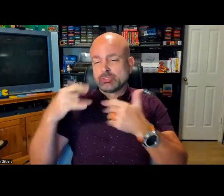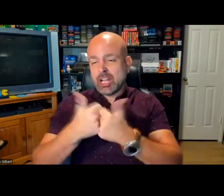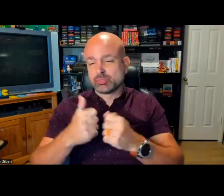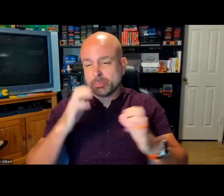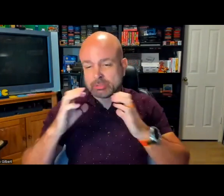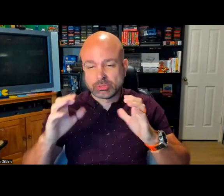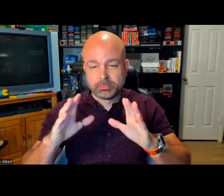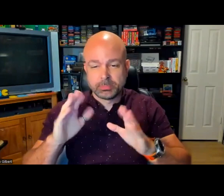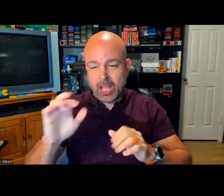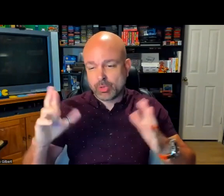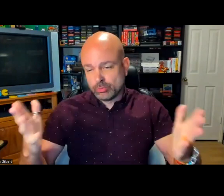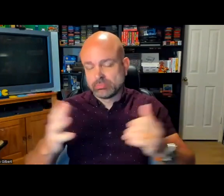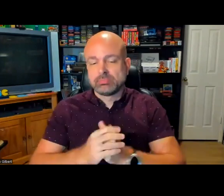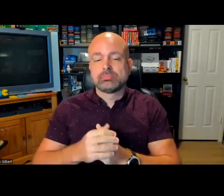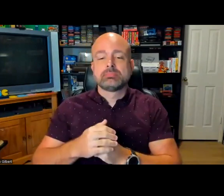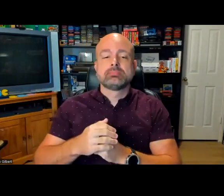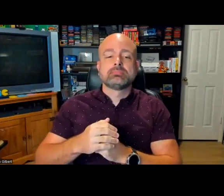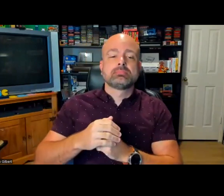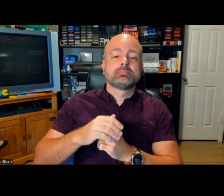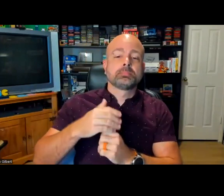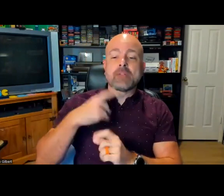person since birth. I've had unique challenges with